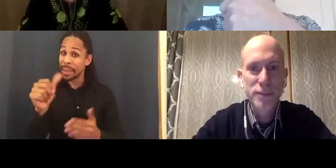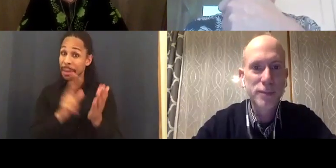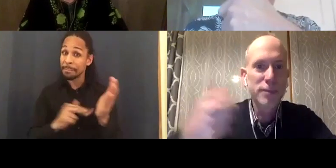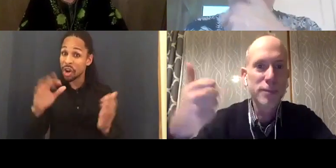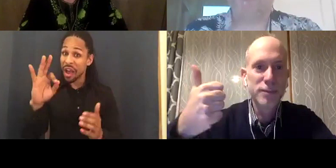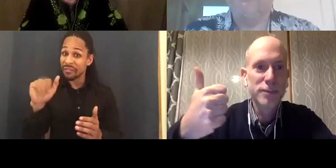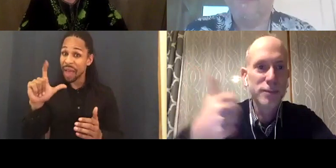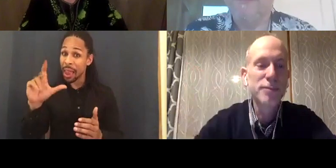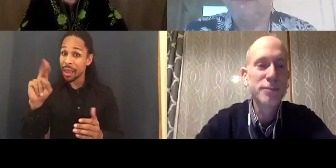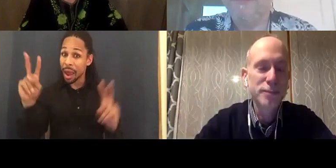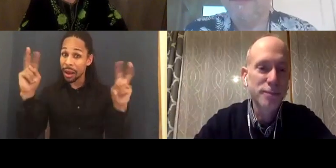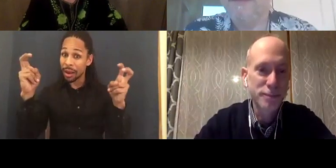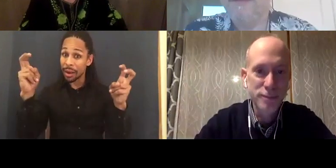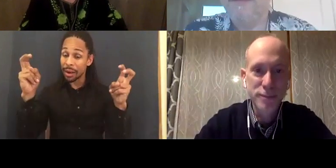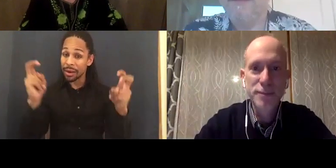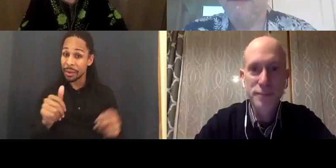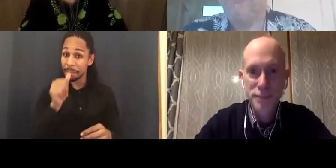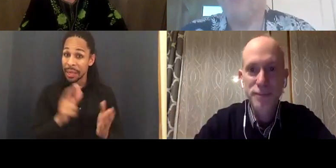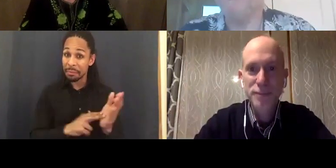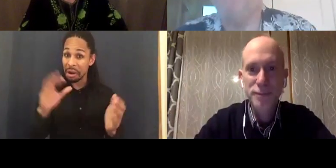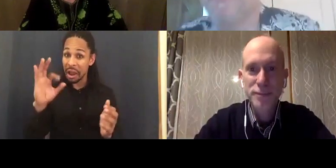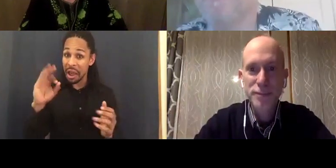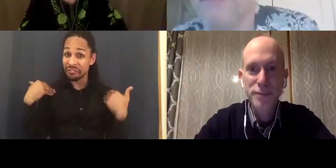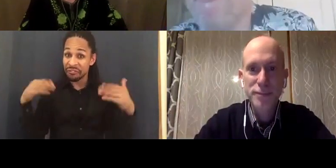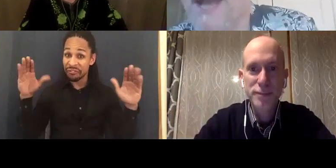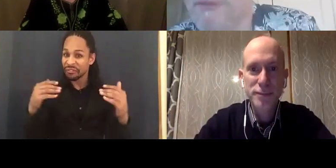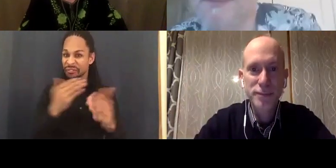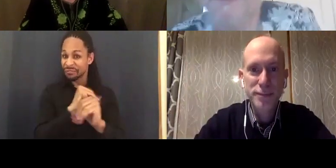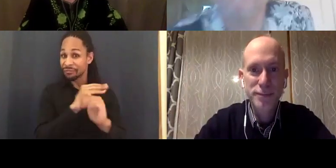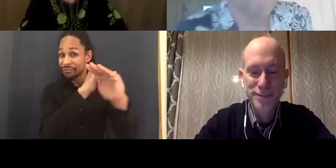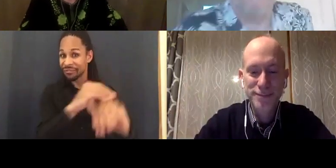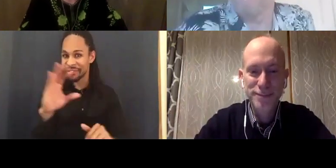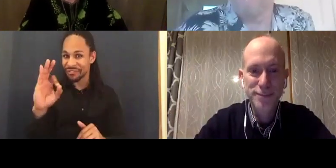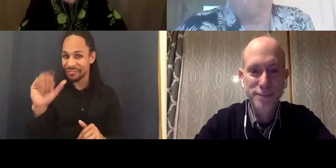Big fan. MAT FRASER: I haven't seen it yet.